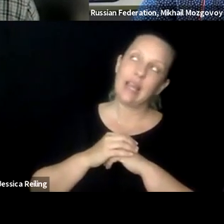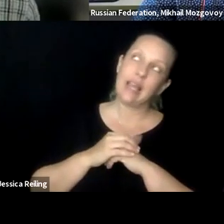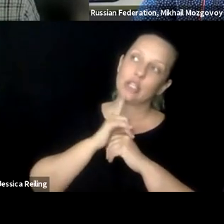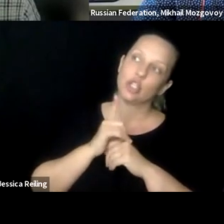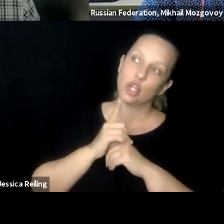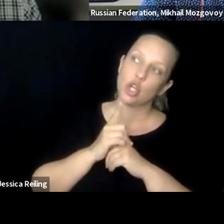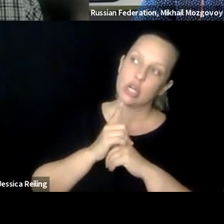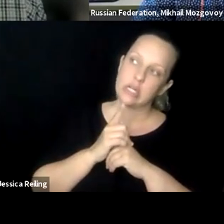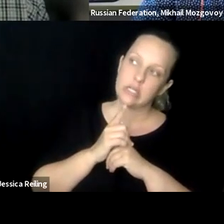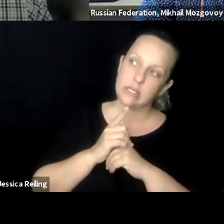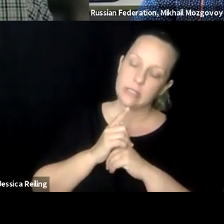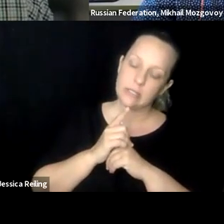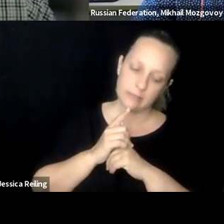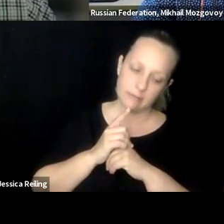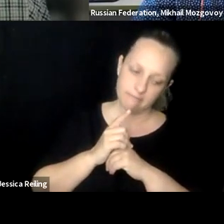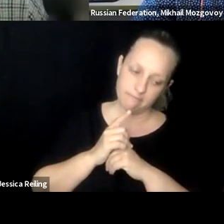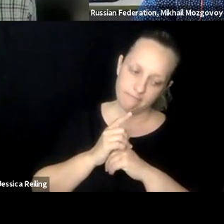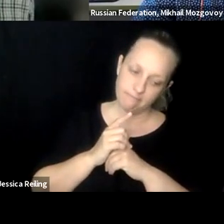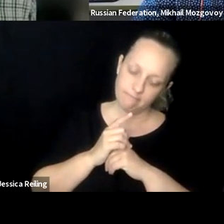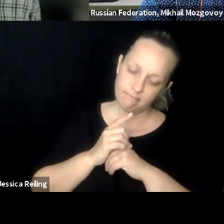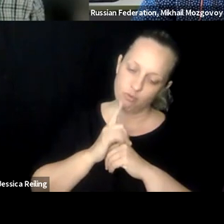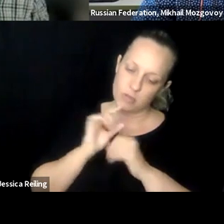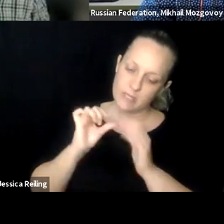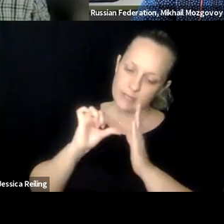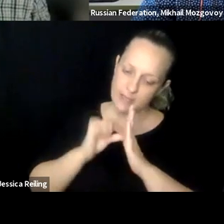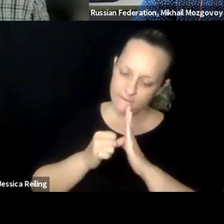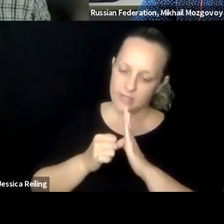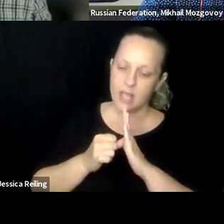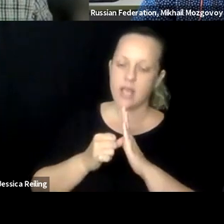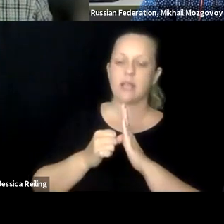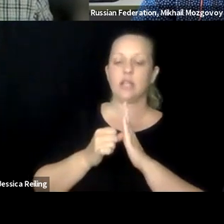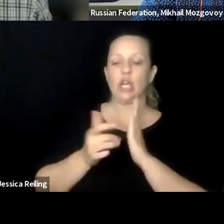fully online sort of teaching has